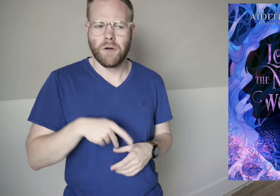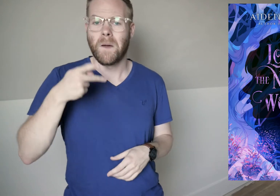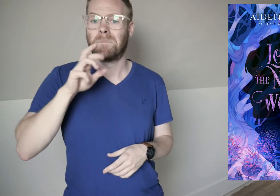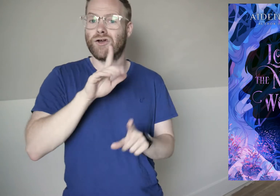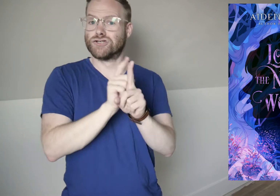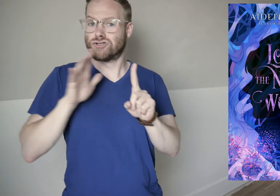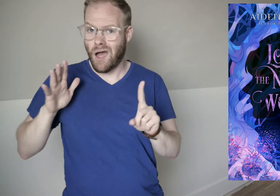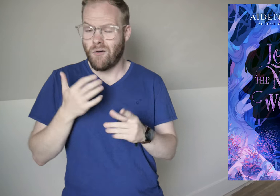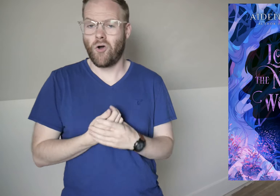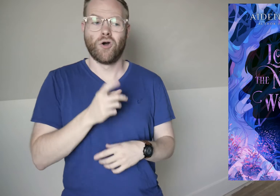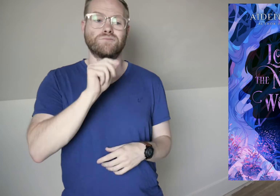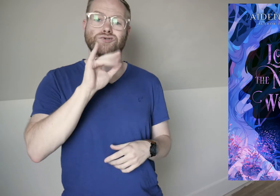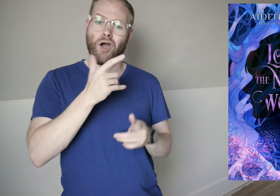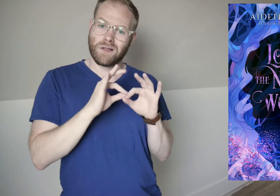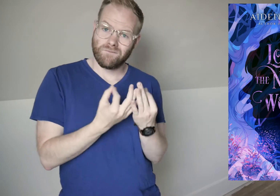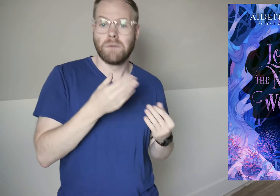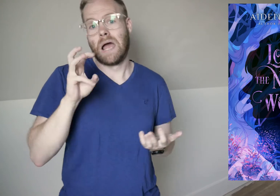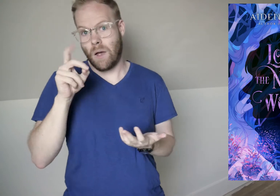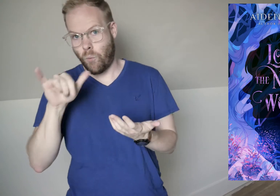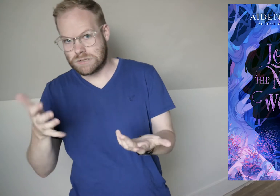Peter’s shadow, the Darling family and Wendy.